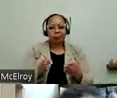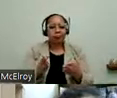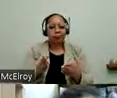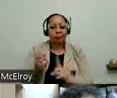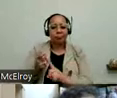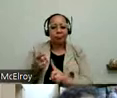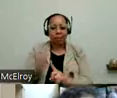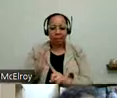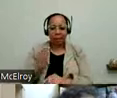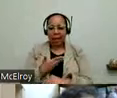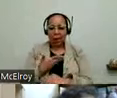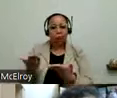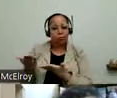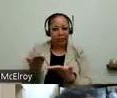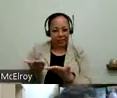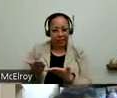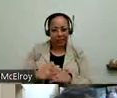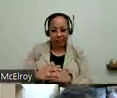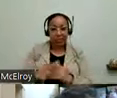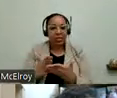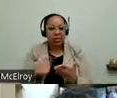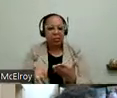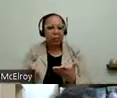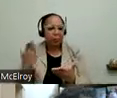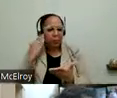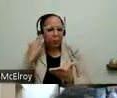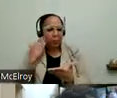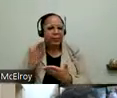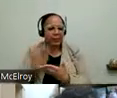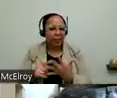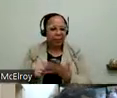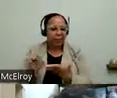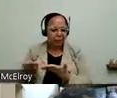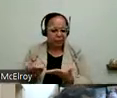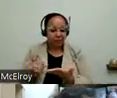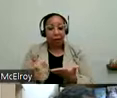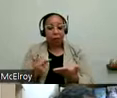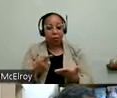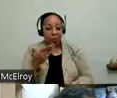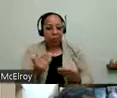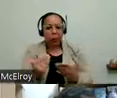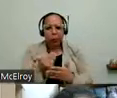may know about some of these services. Others, this may be new information.